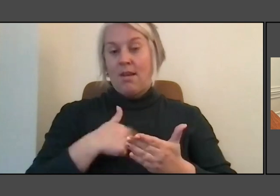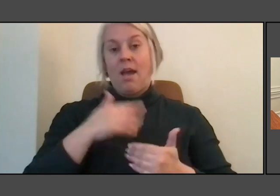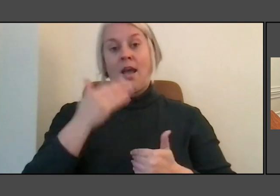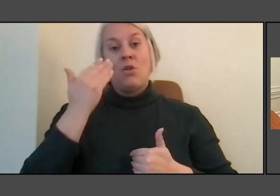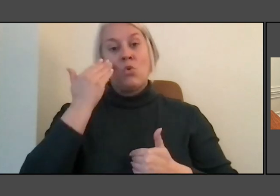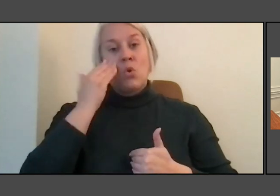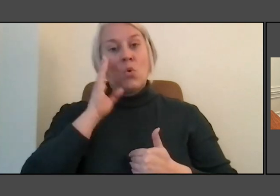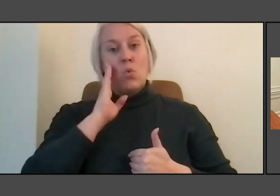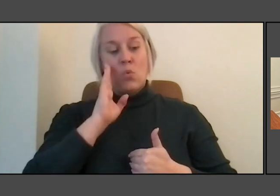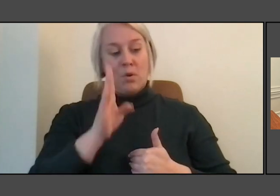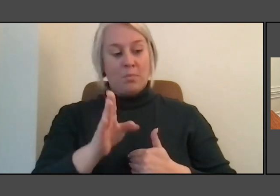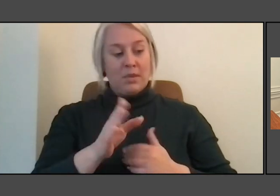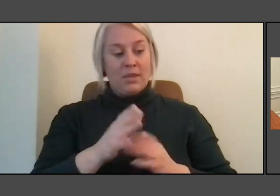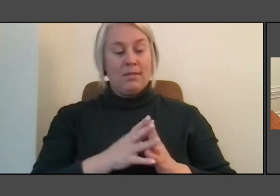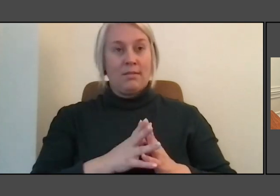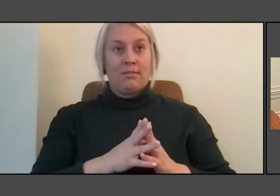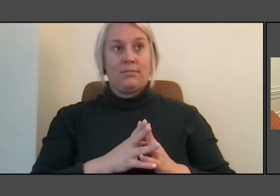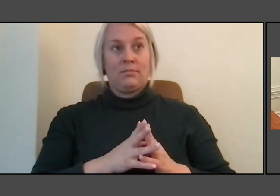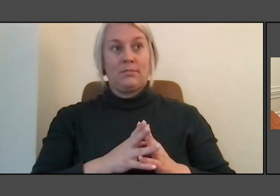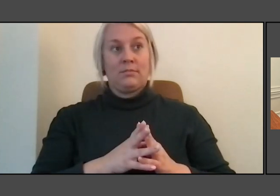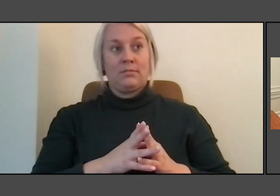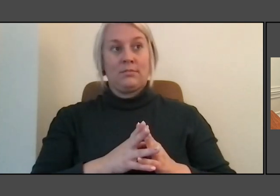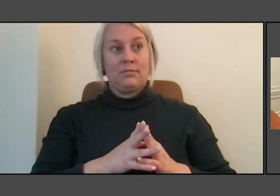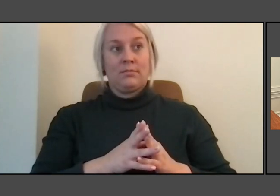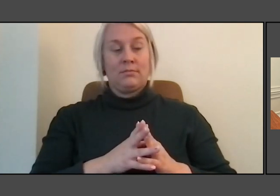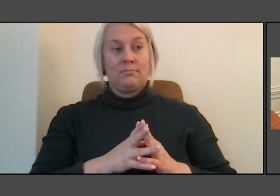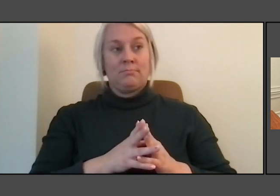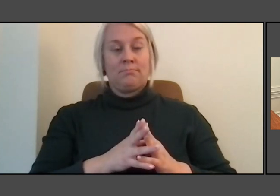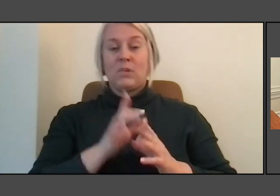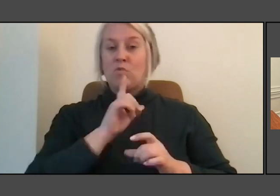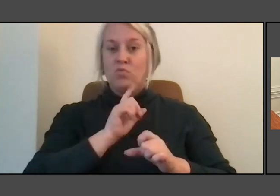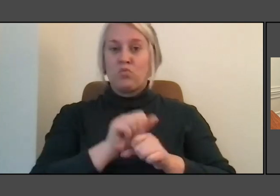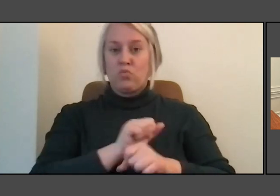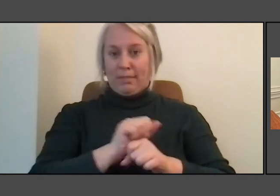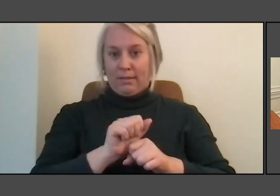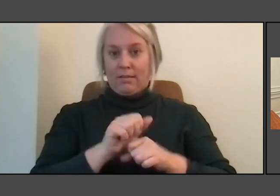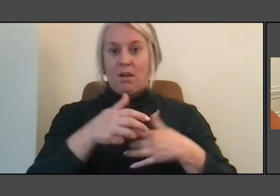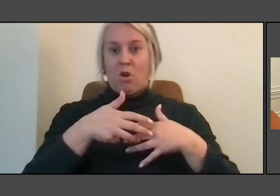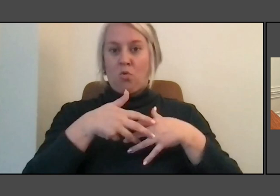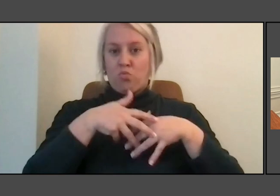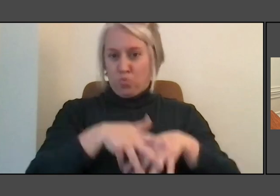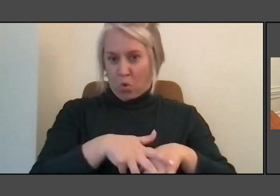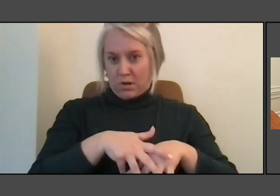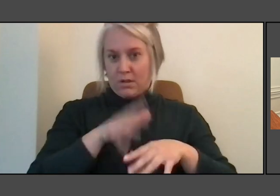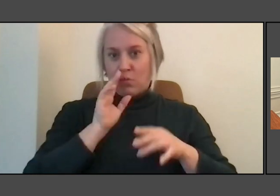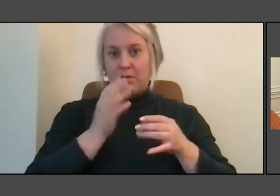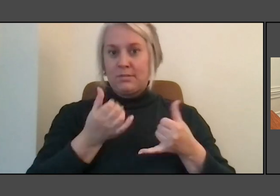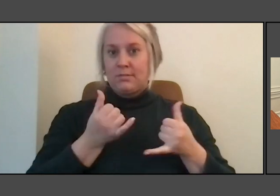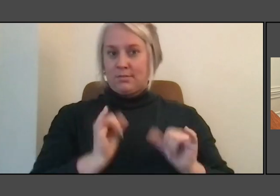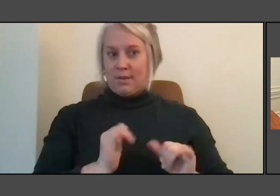really eroded that, but they'll still be there. And there's something about that idea that they're